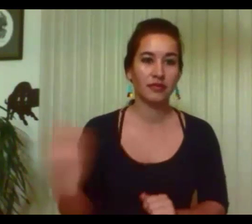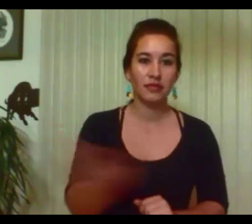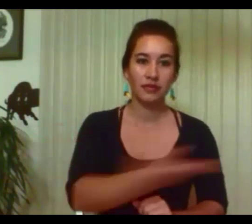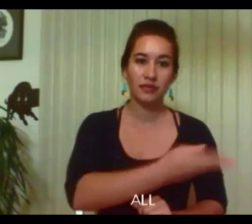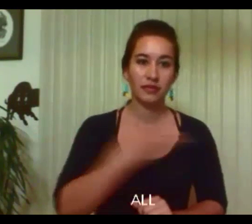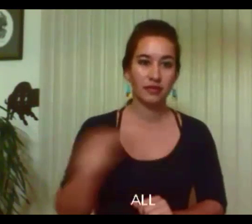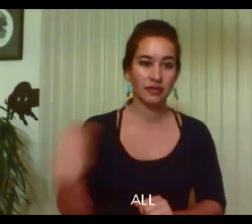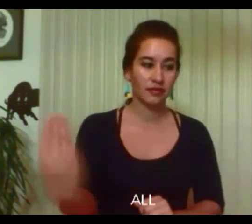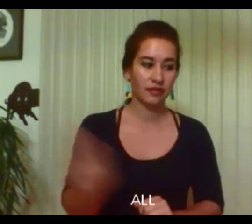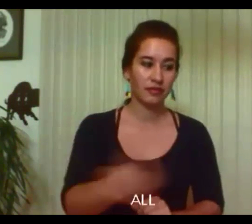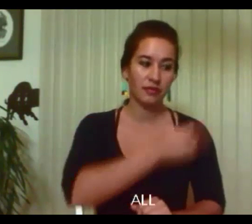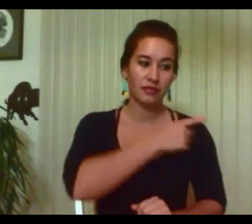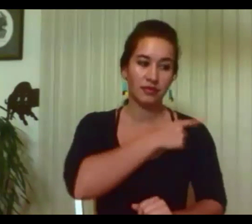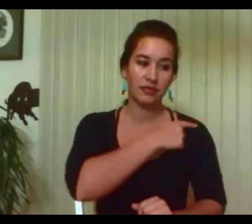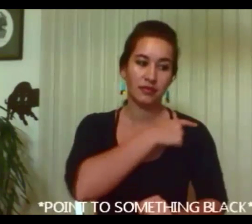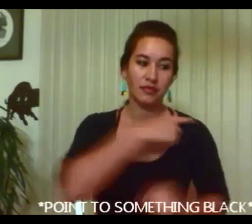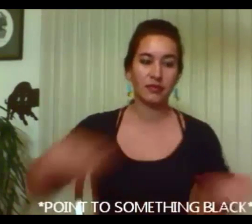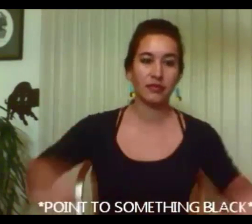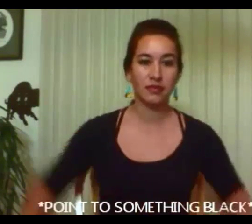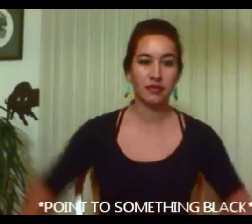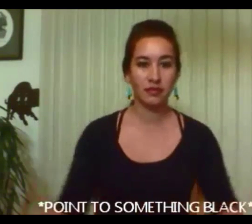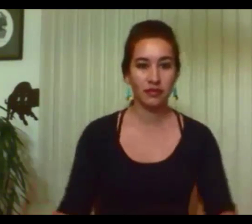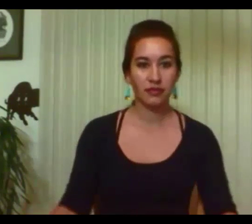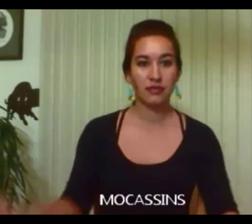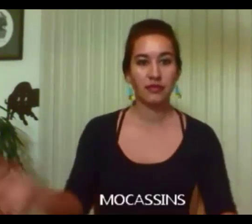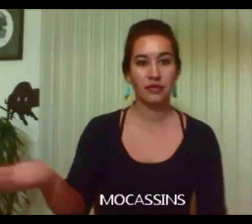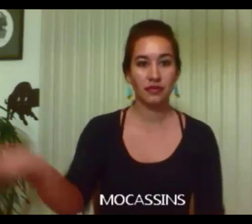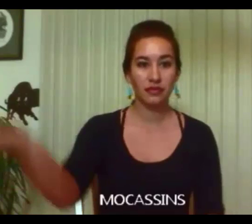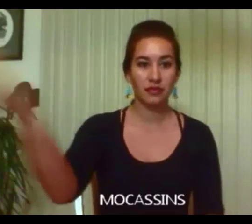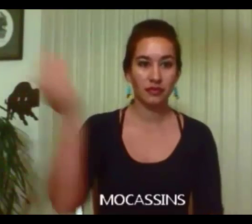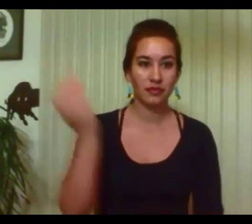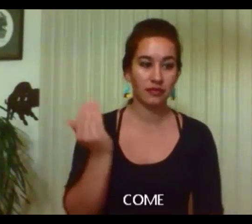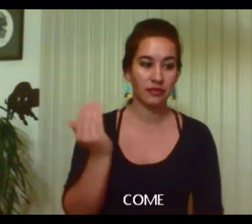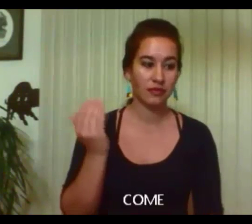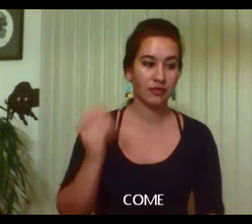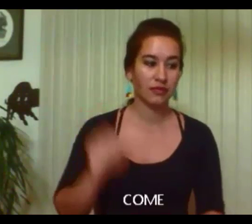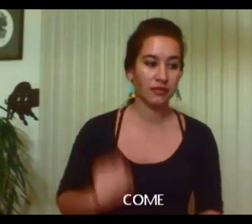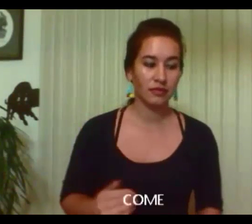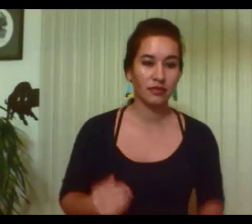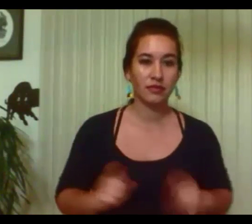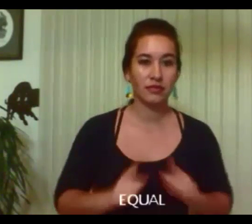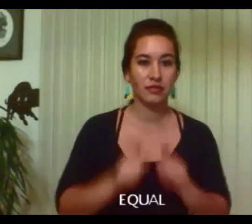The many tribes of the Blackfeet have come here